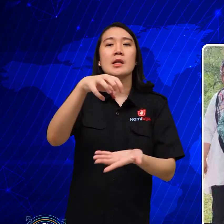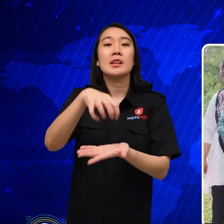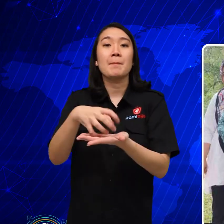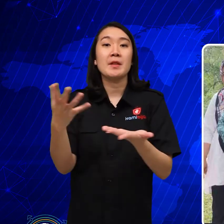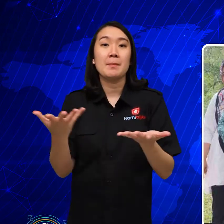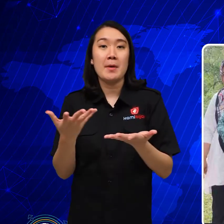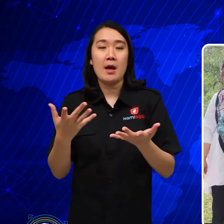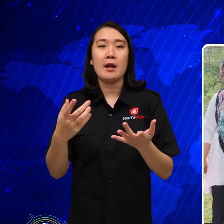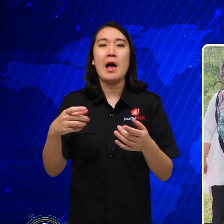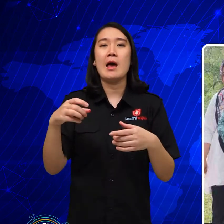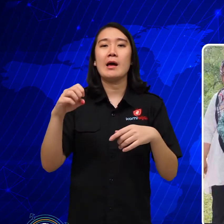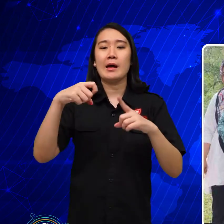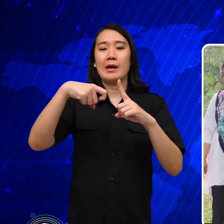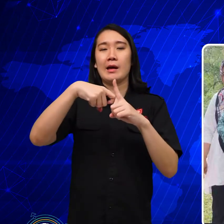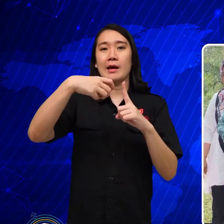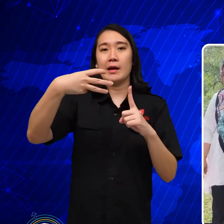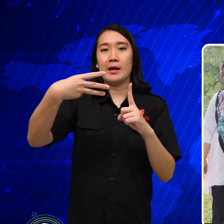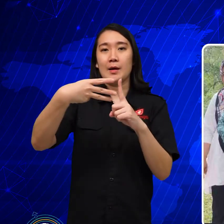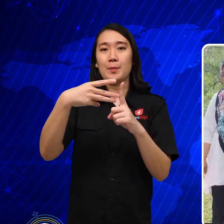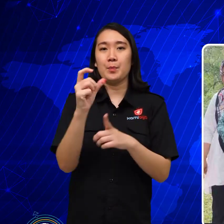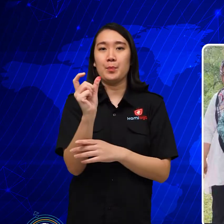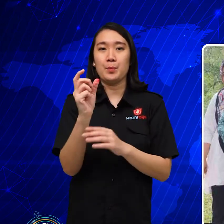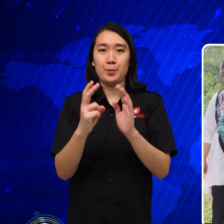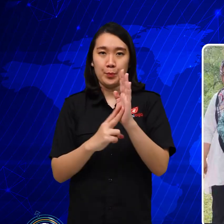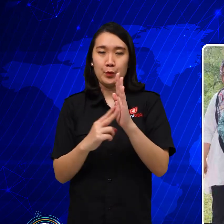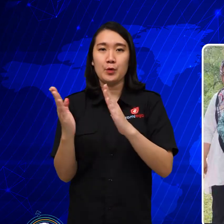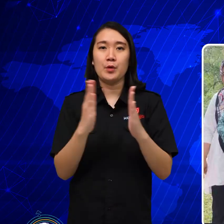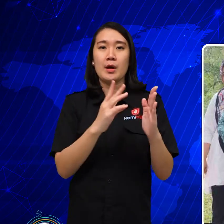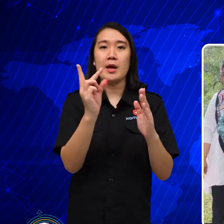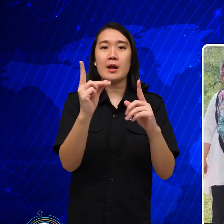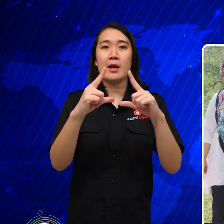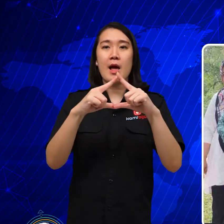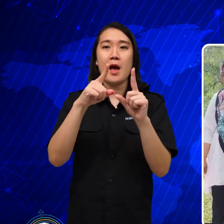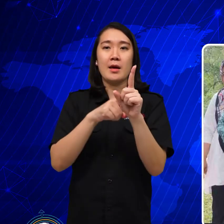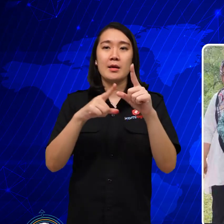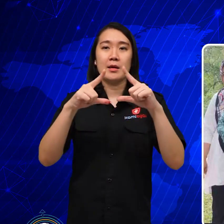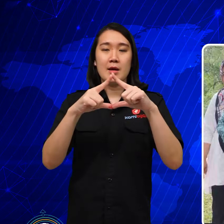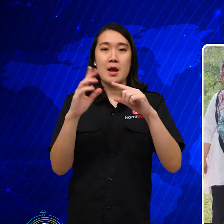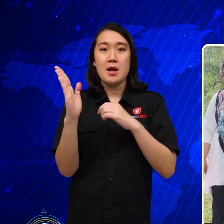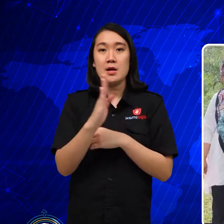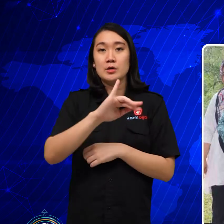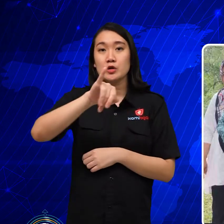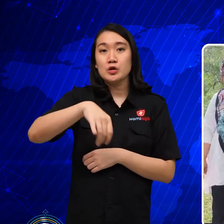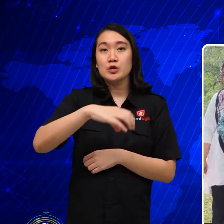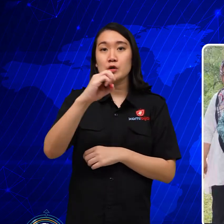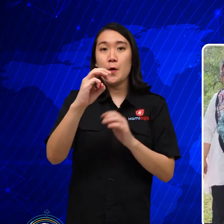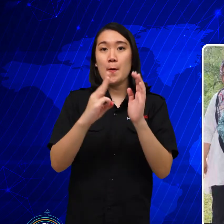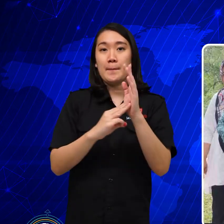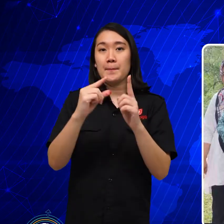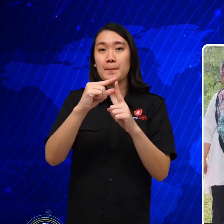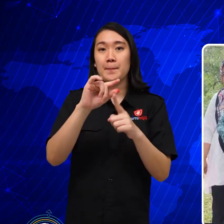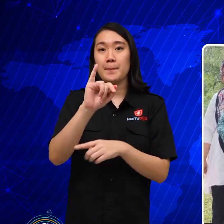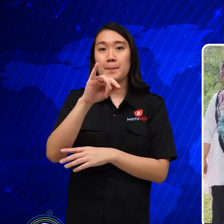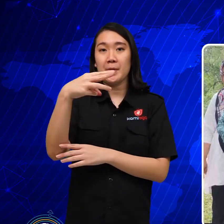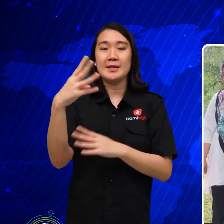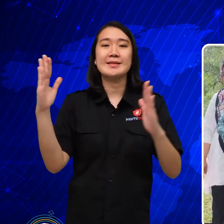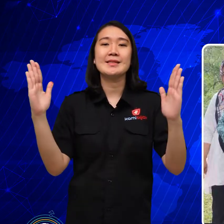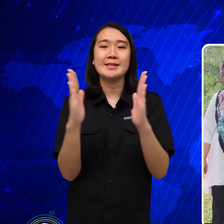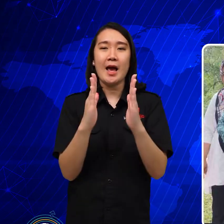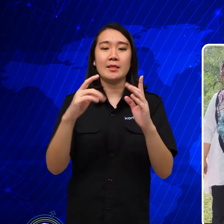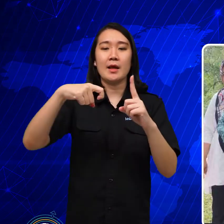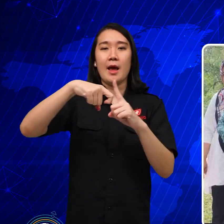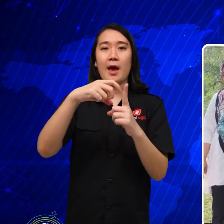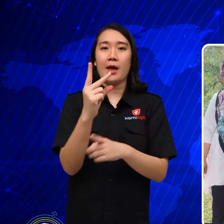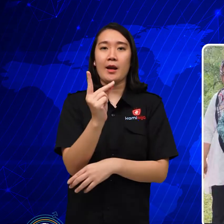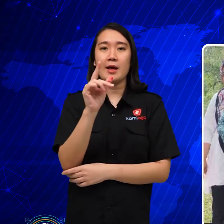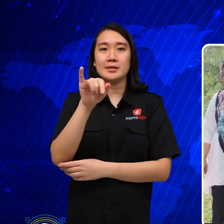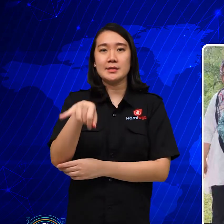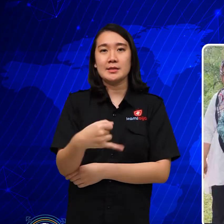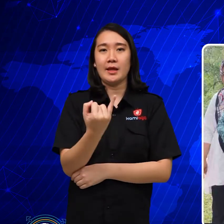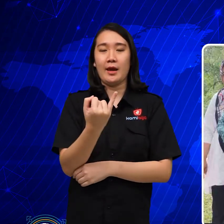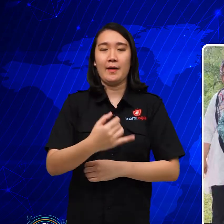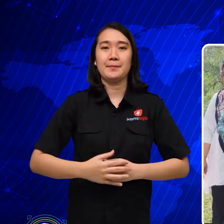Jompie Botanical Gardens, abbreviated as KRJ.